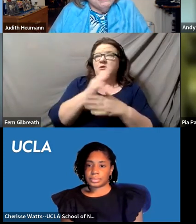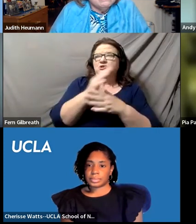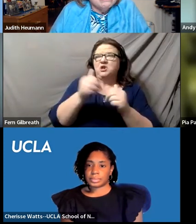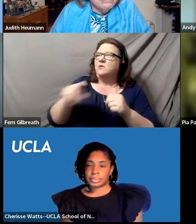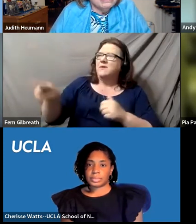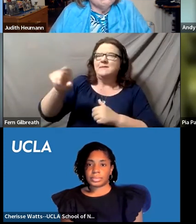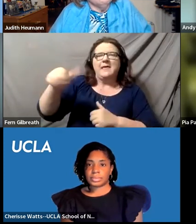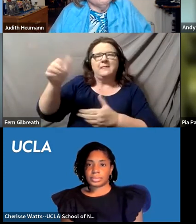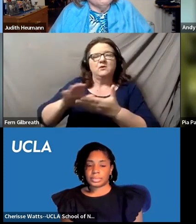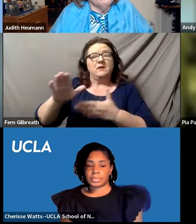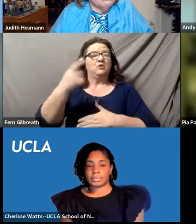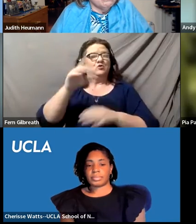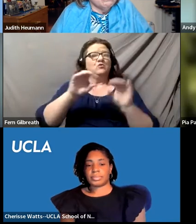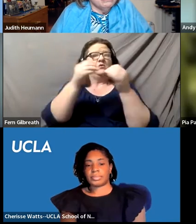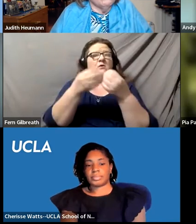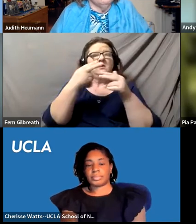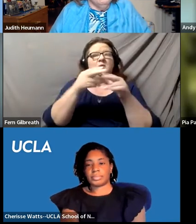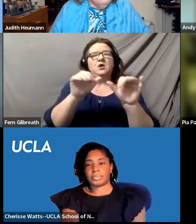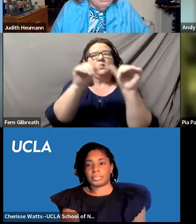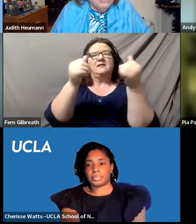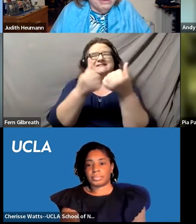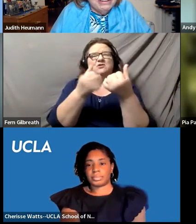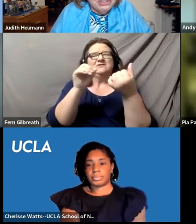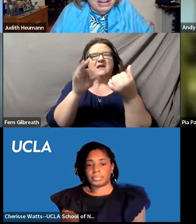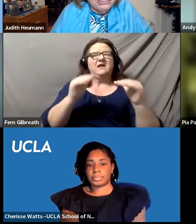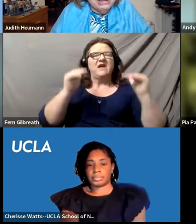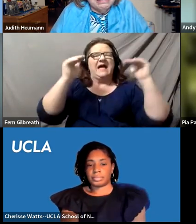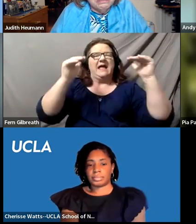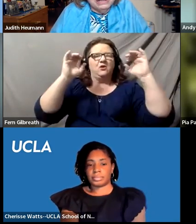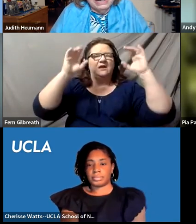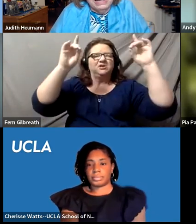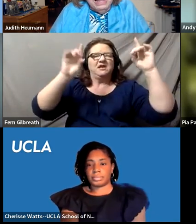There is an organization called the Association of Higher Education and Disability.